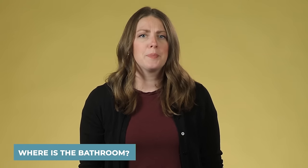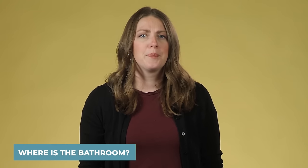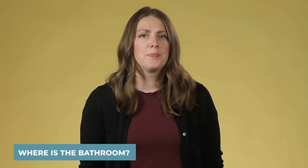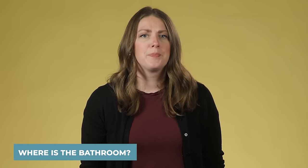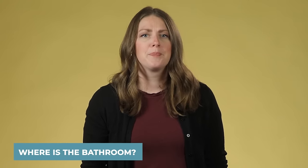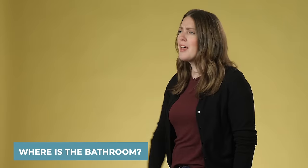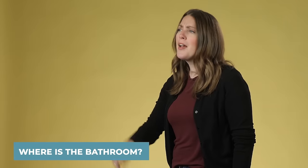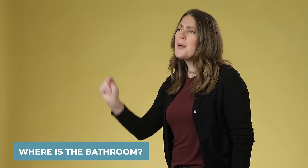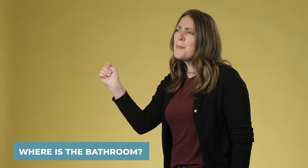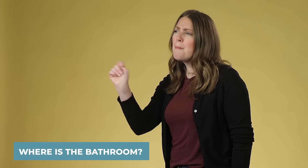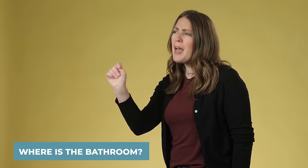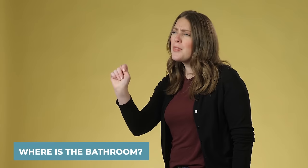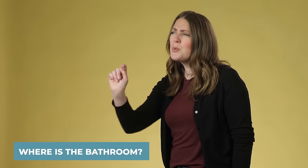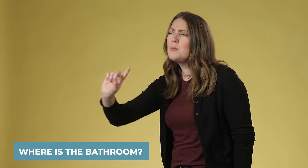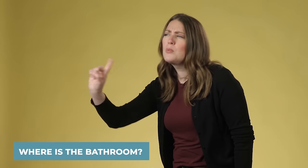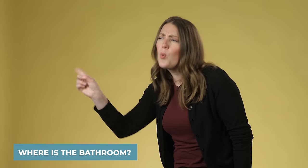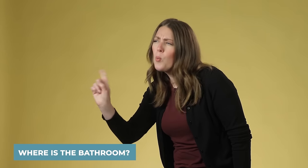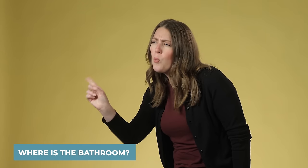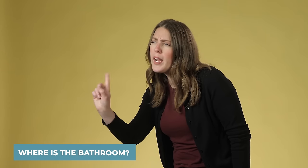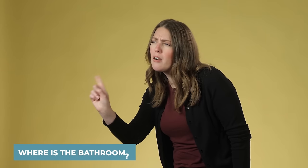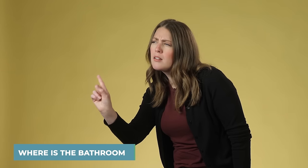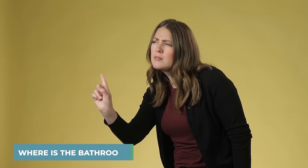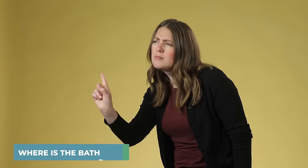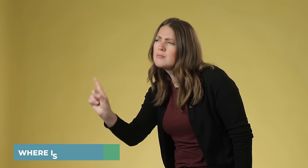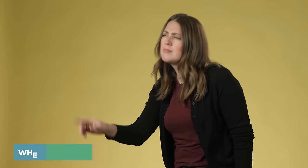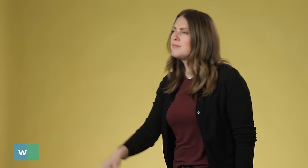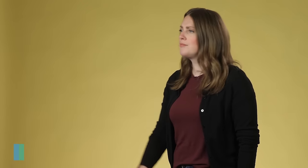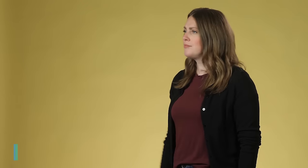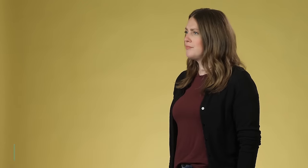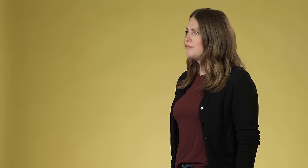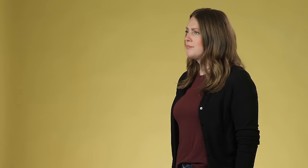Do you understand? 'You understand you?'